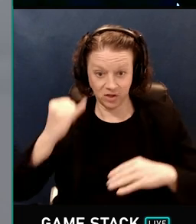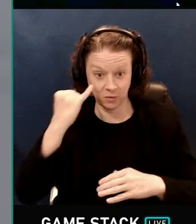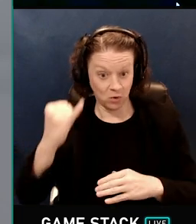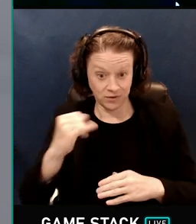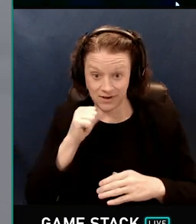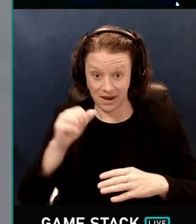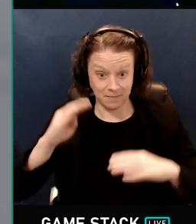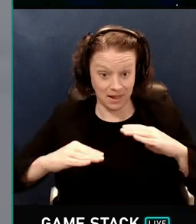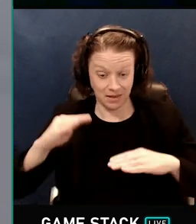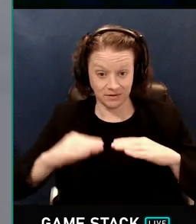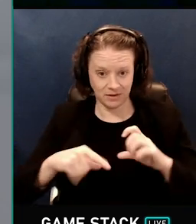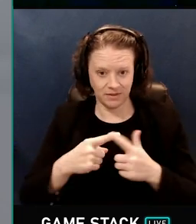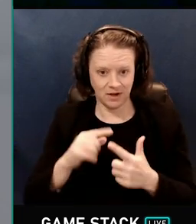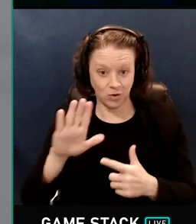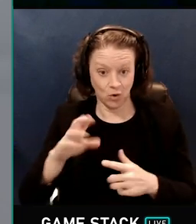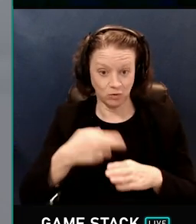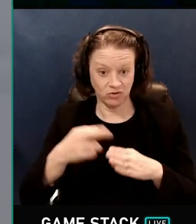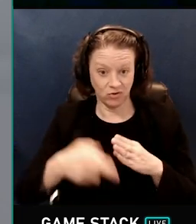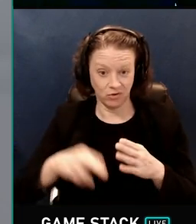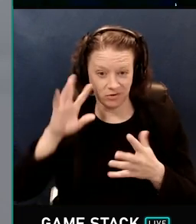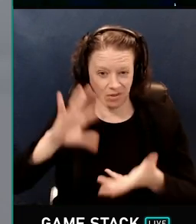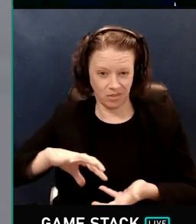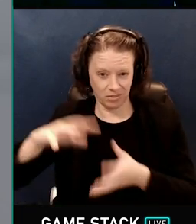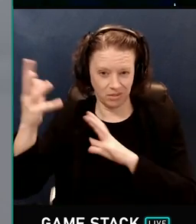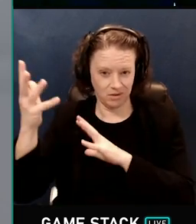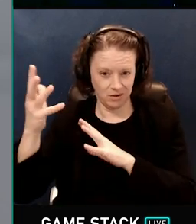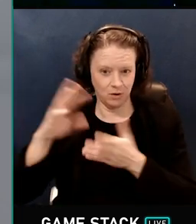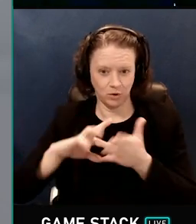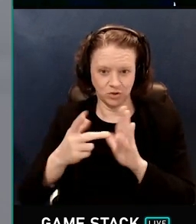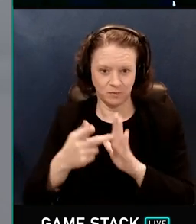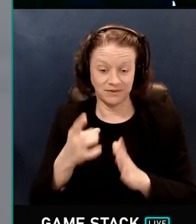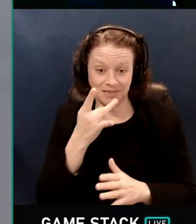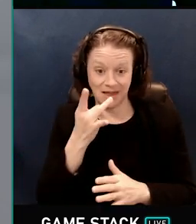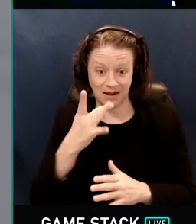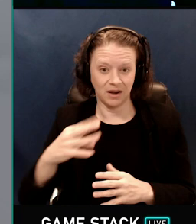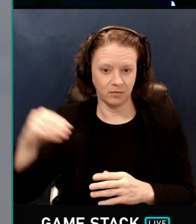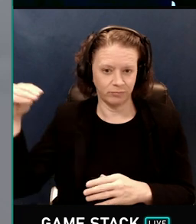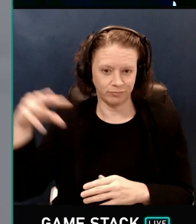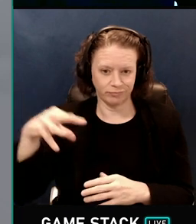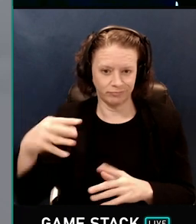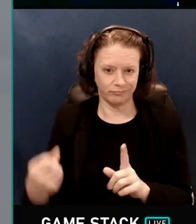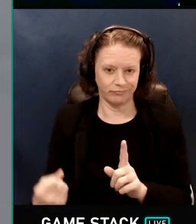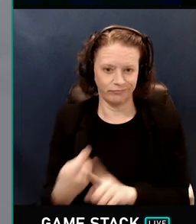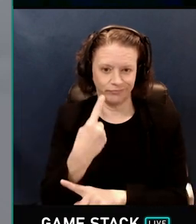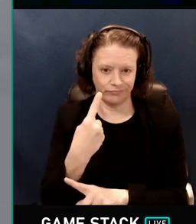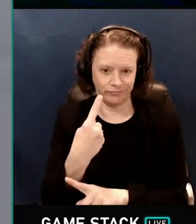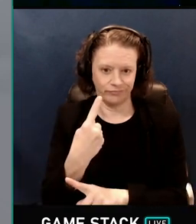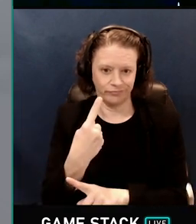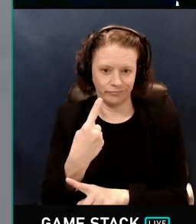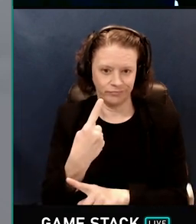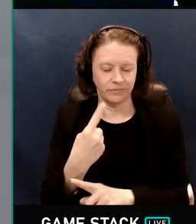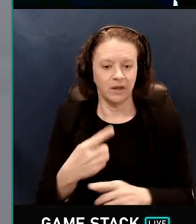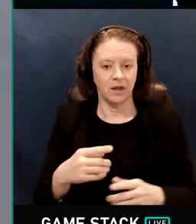the books then you will have biased results, and that means incorrect lighting. And to balance the books,